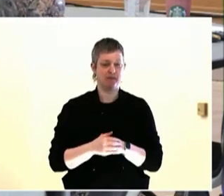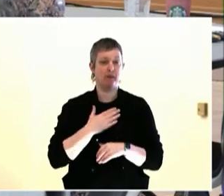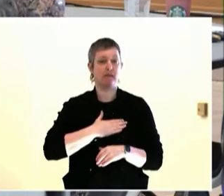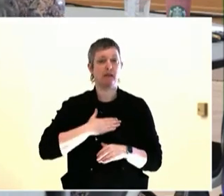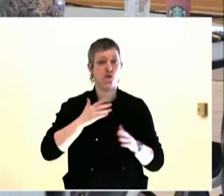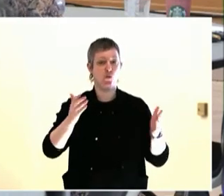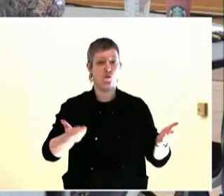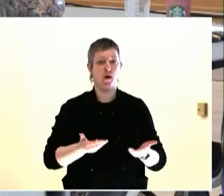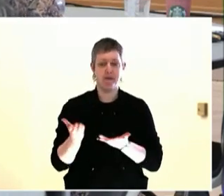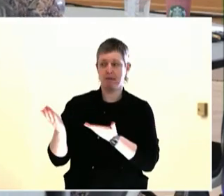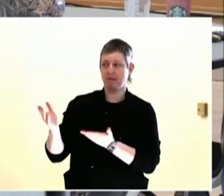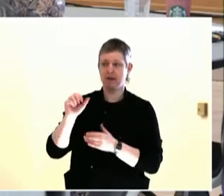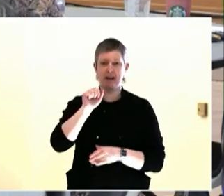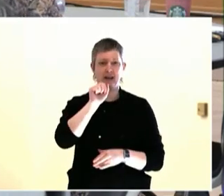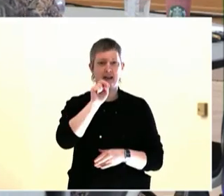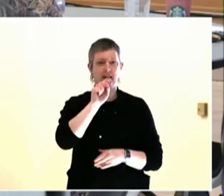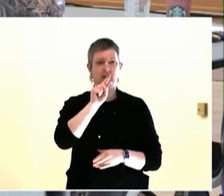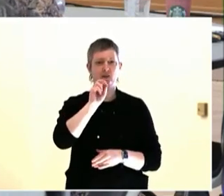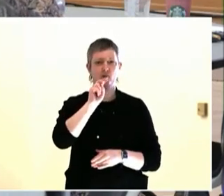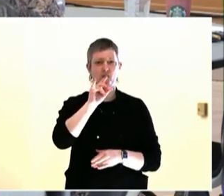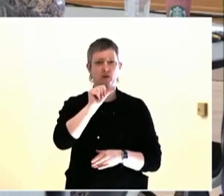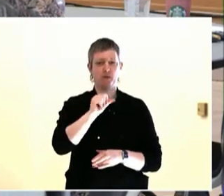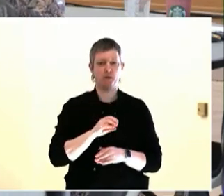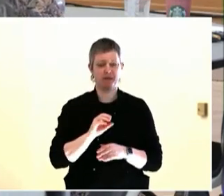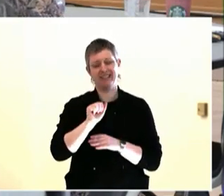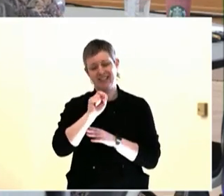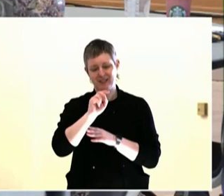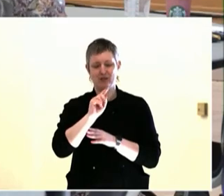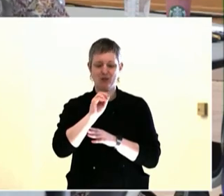decisions that allow to you grade a decision. Okay.